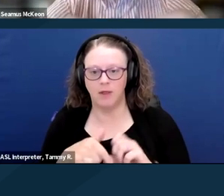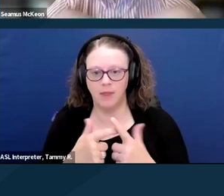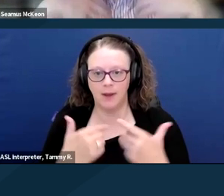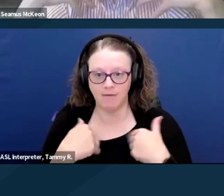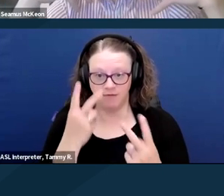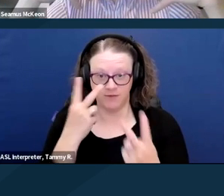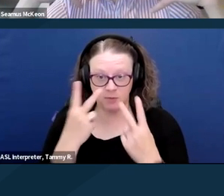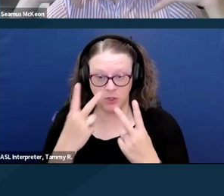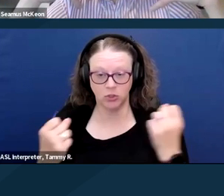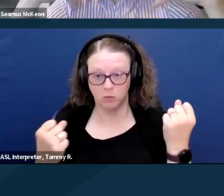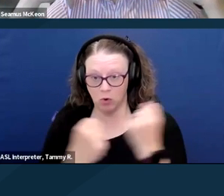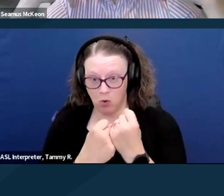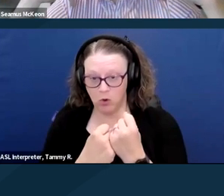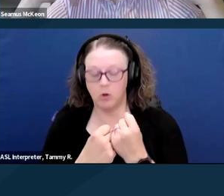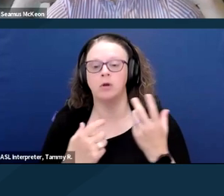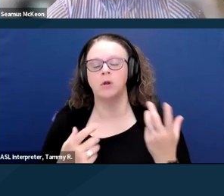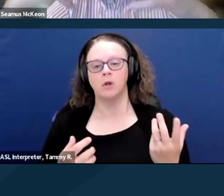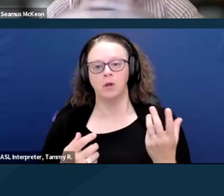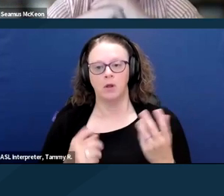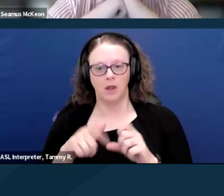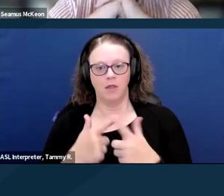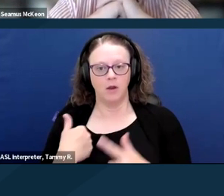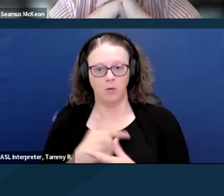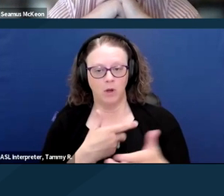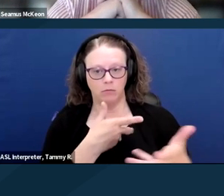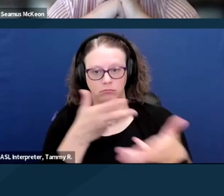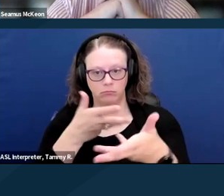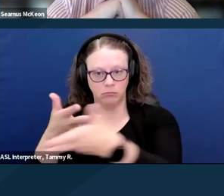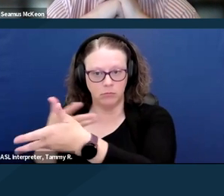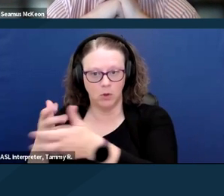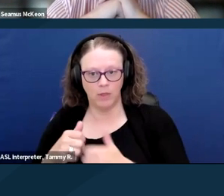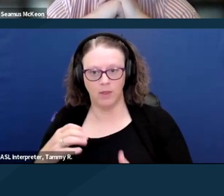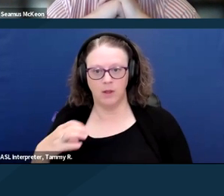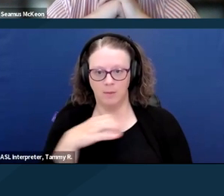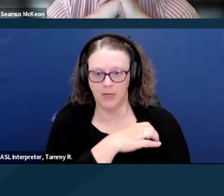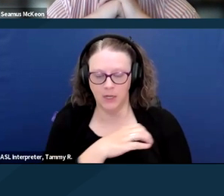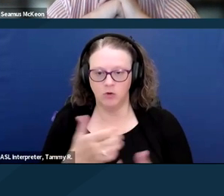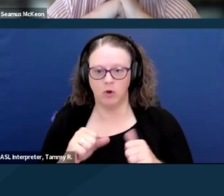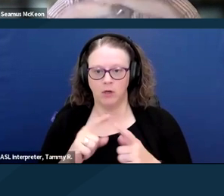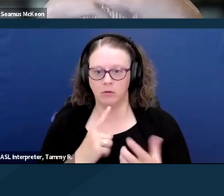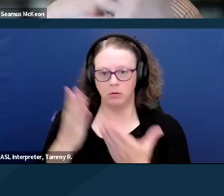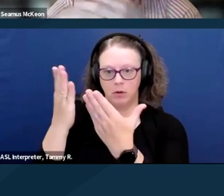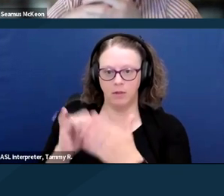to work with the committee, to bring the bill for a markup and ultimately to bring it